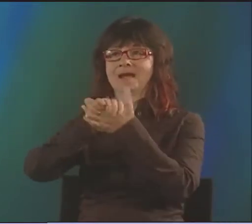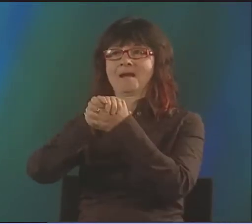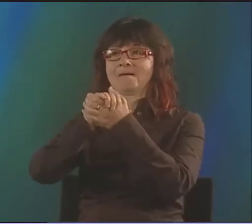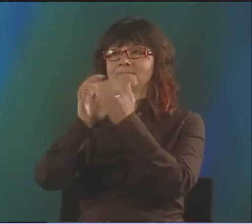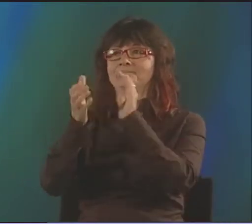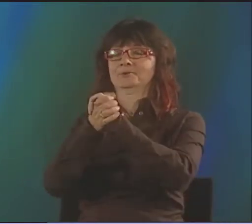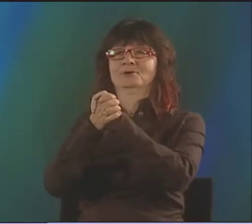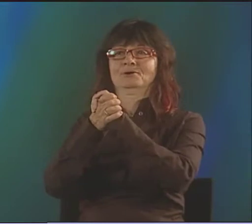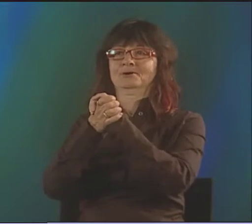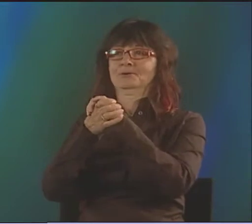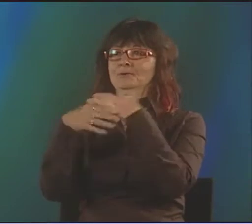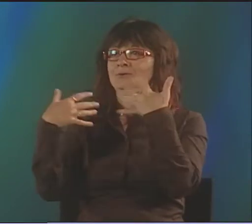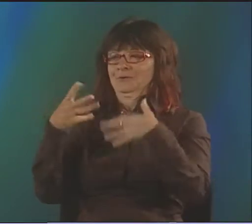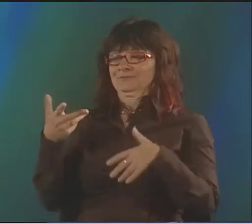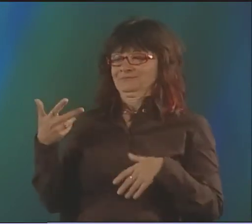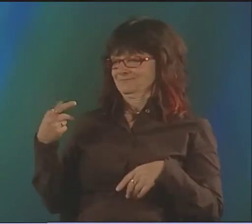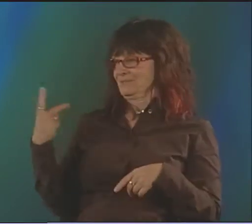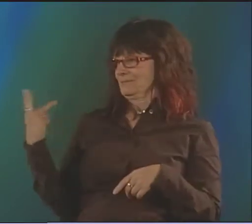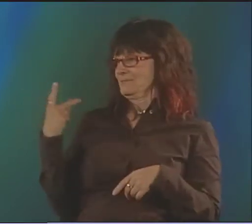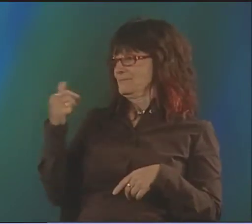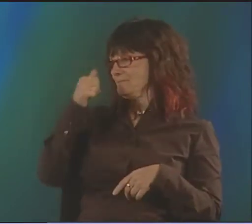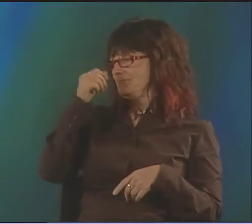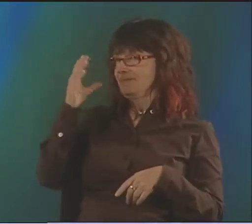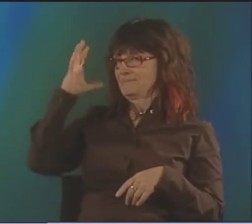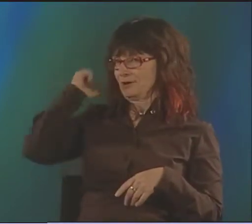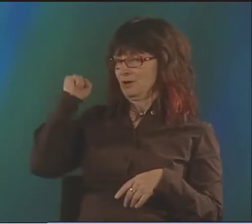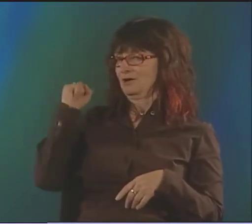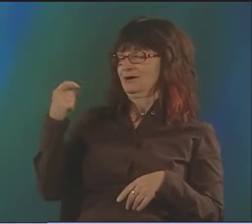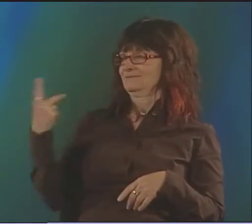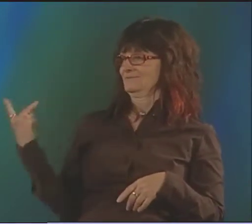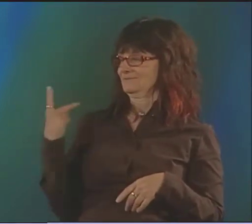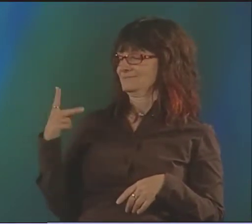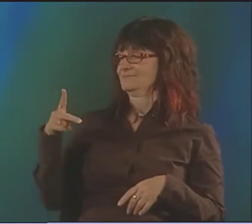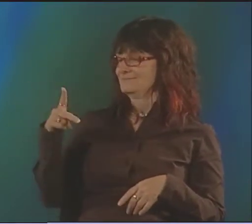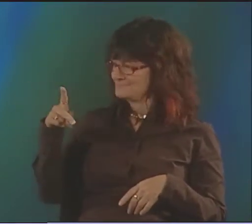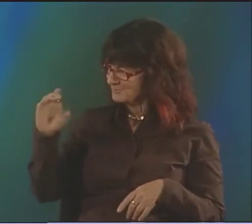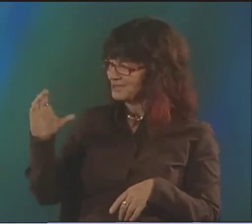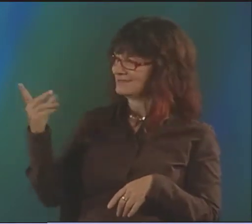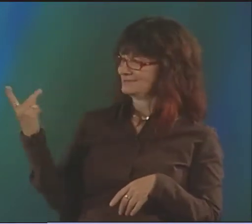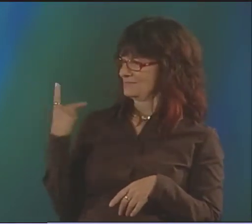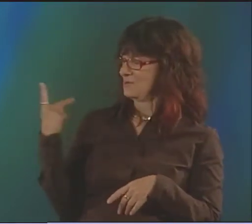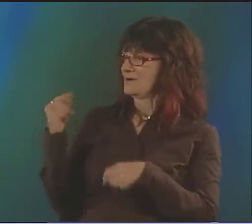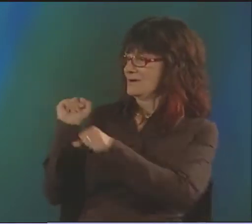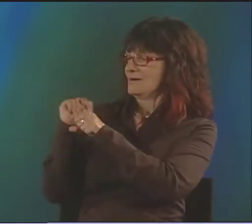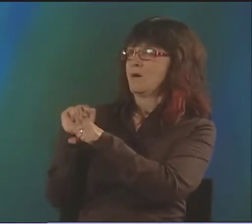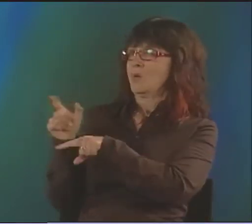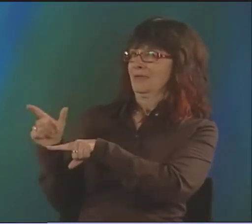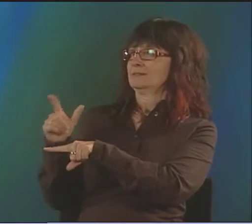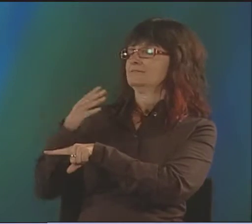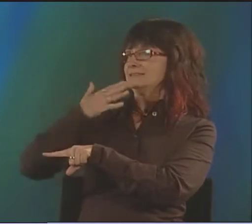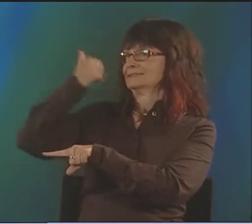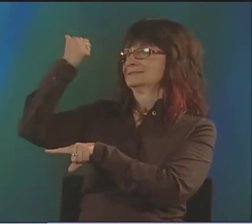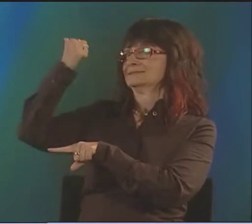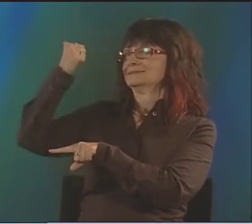AND THAT WAS ONE OF THE BEST ONES. "HAMBURG." PETER AND I PERFORMED THAT TOGETHER.